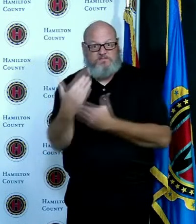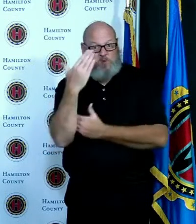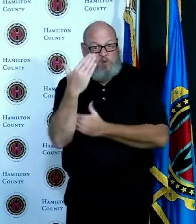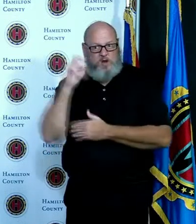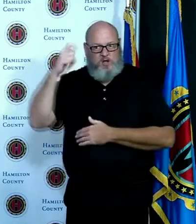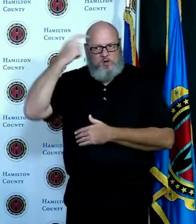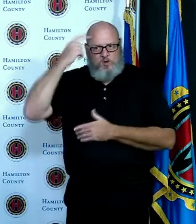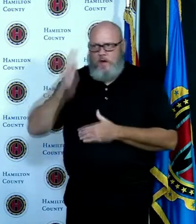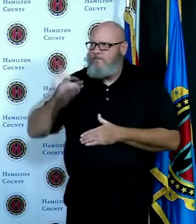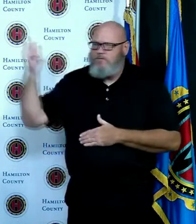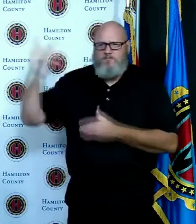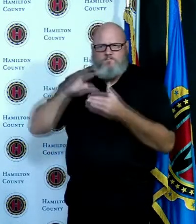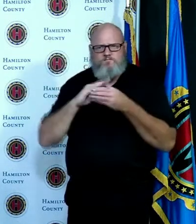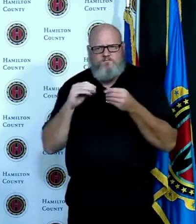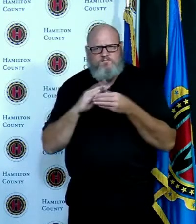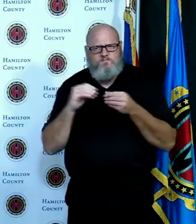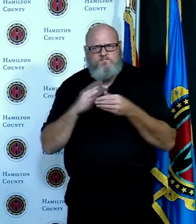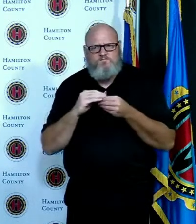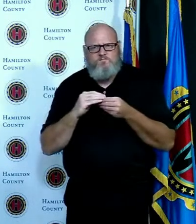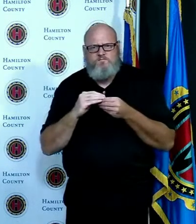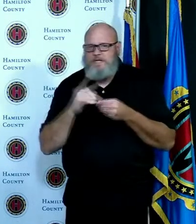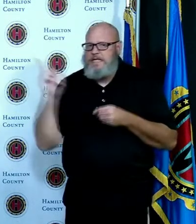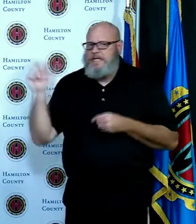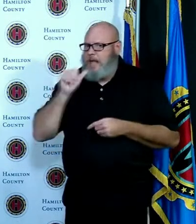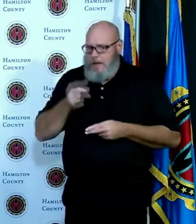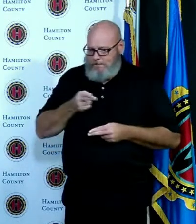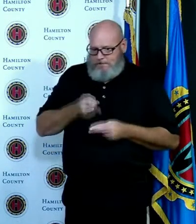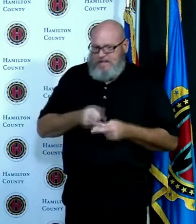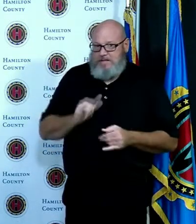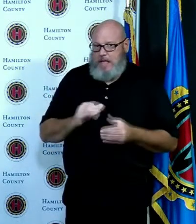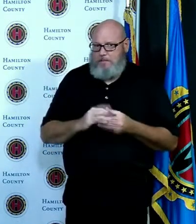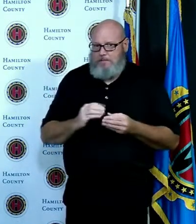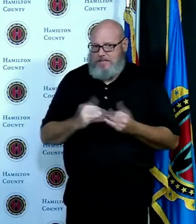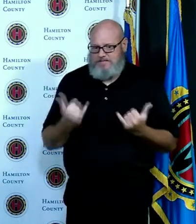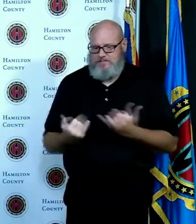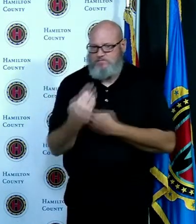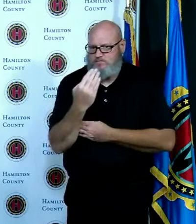always subject to change and so the idea is to tamp down the curve before we get to that point